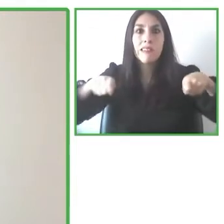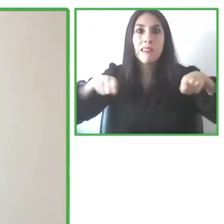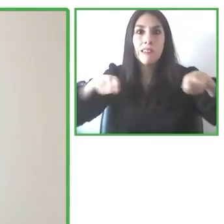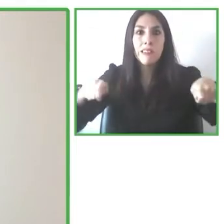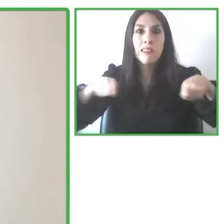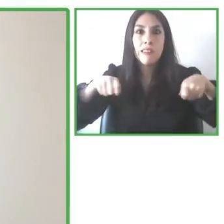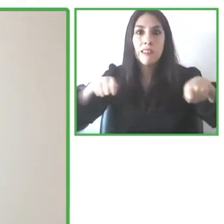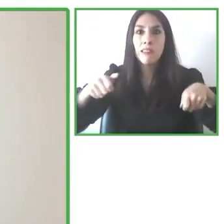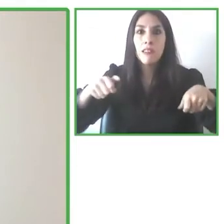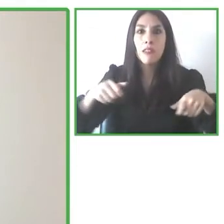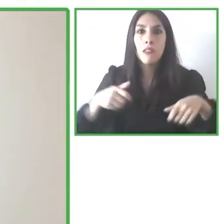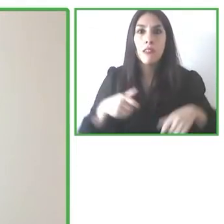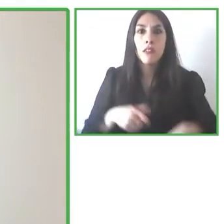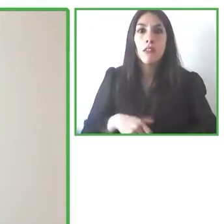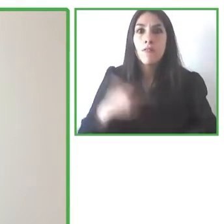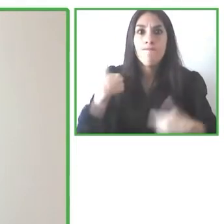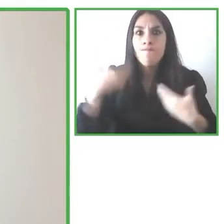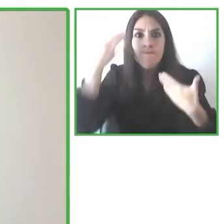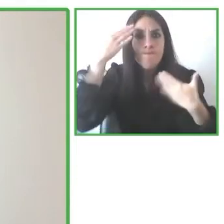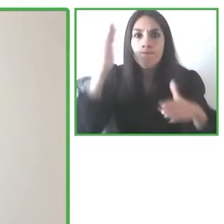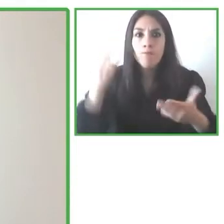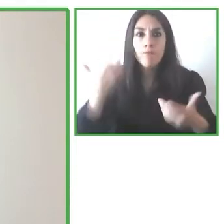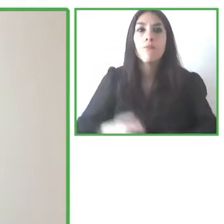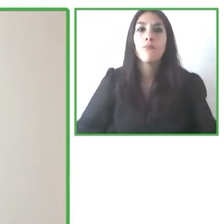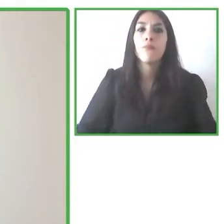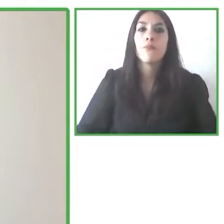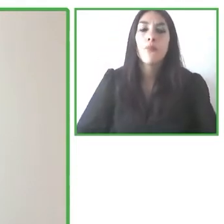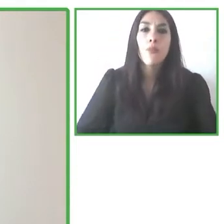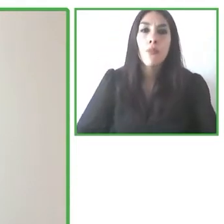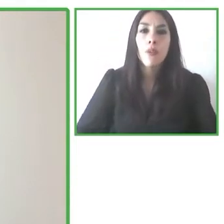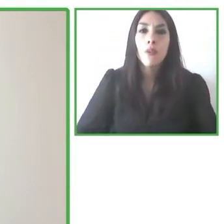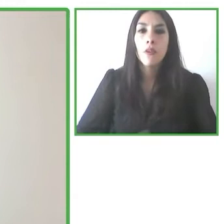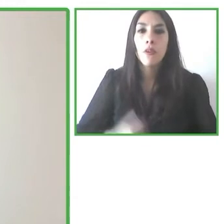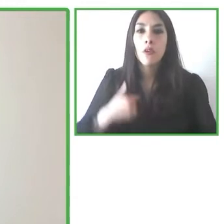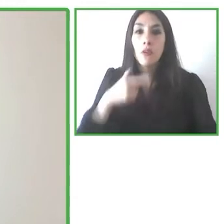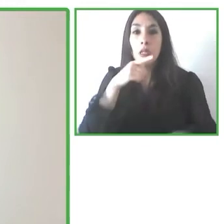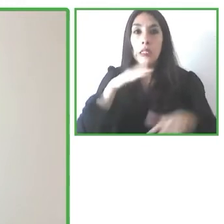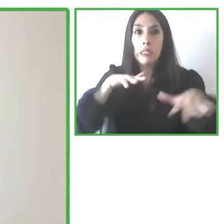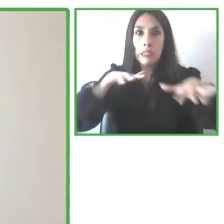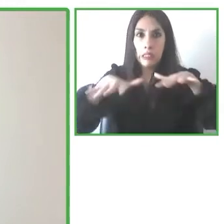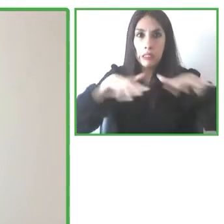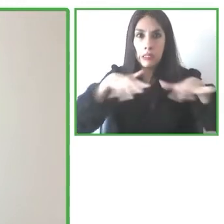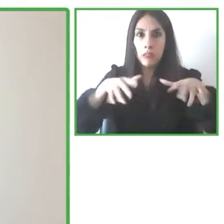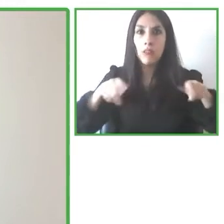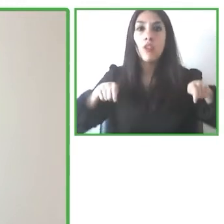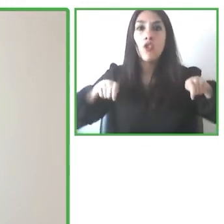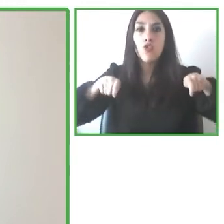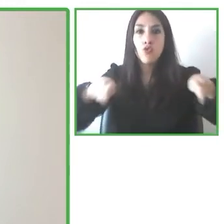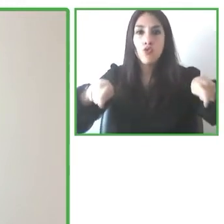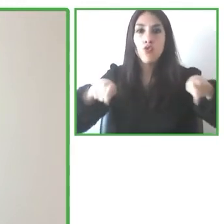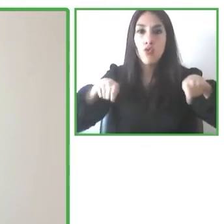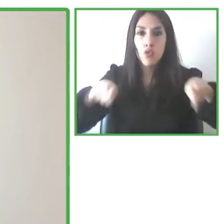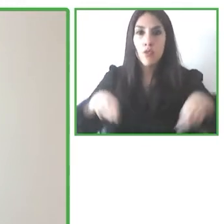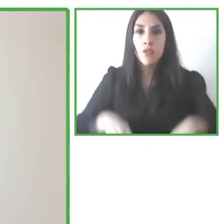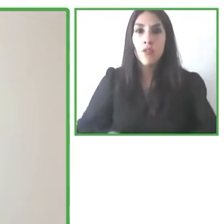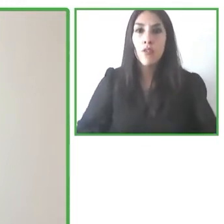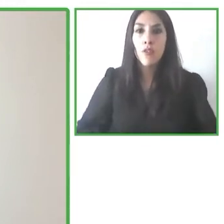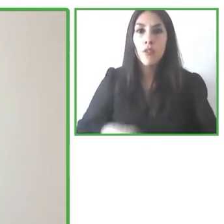gives them a really interesting alternative to manage the functioning of their chair. Claudiu welcome and please go ahead.